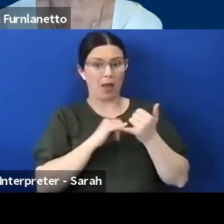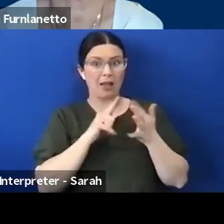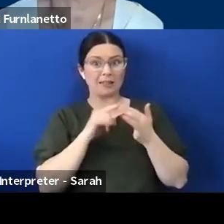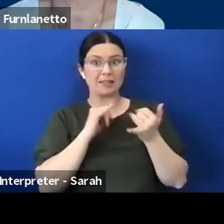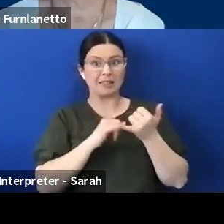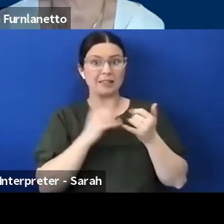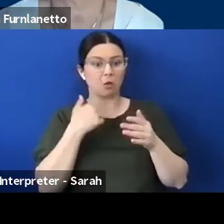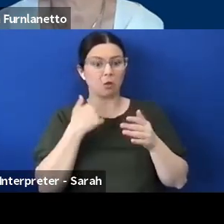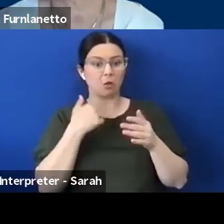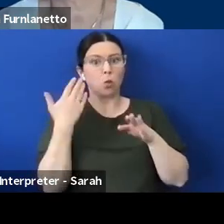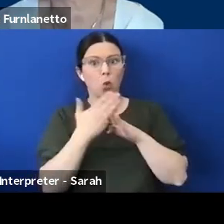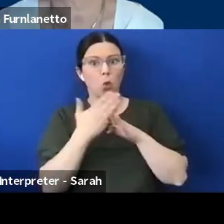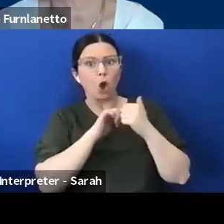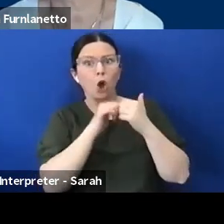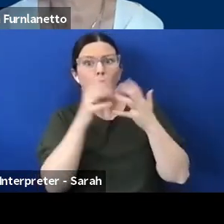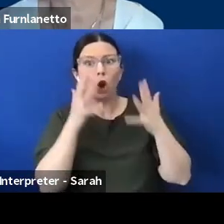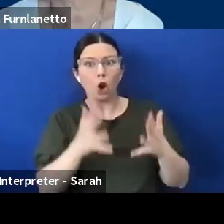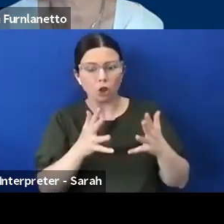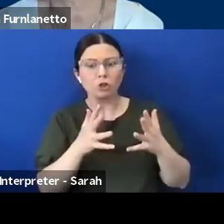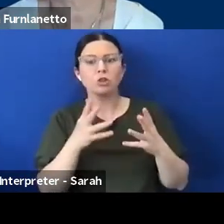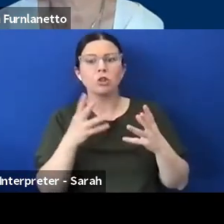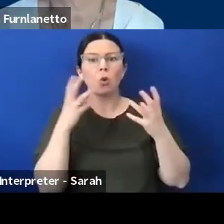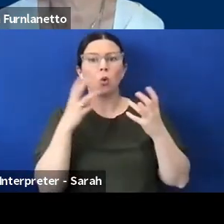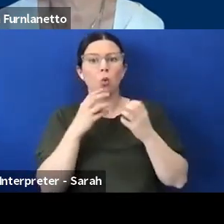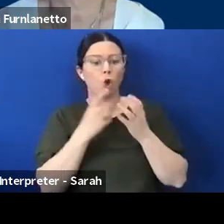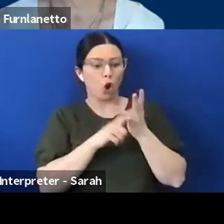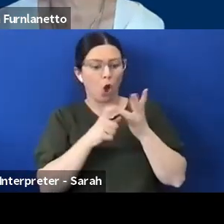with the deaf and hard of hearing community but discussions with the blind and low vision